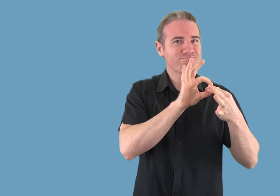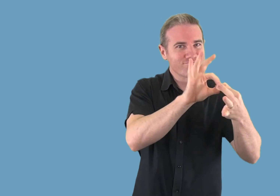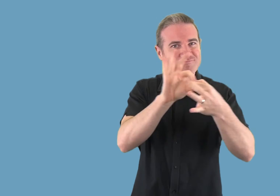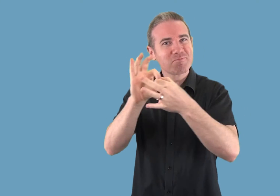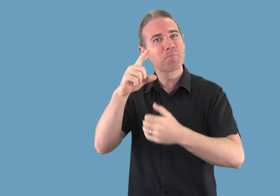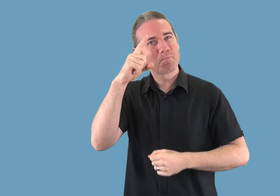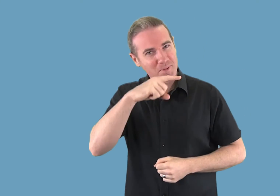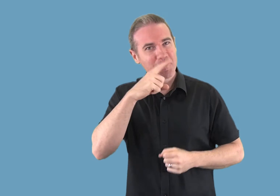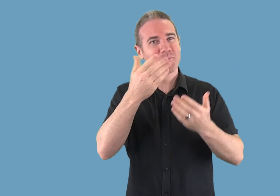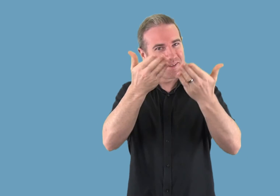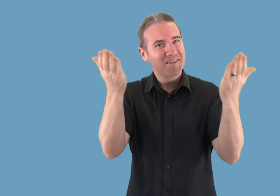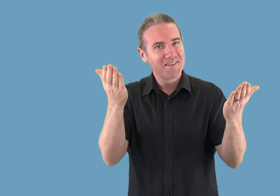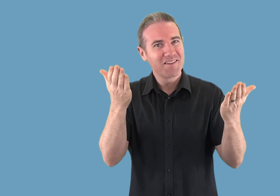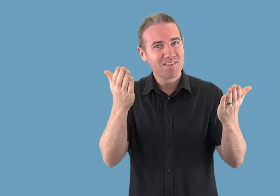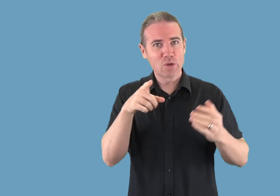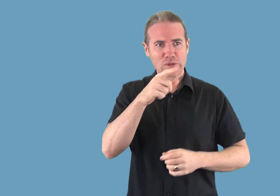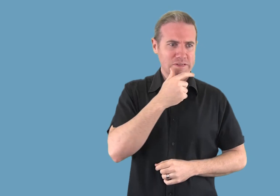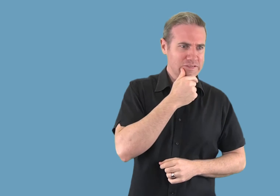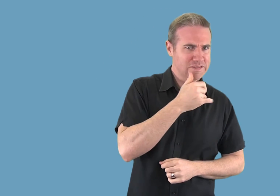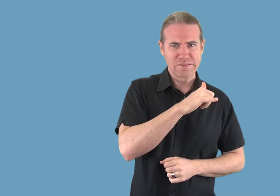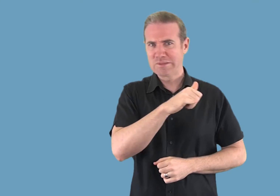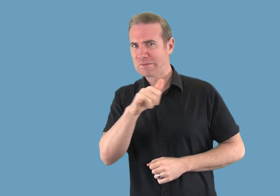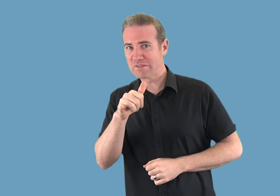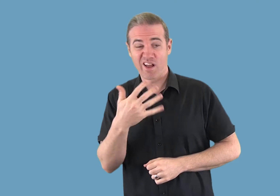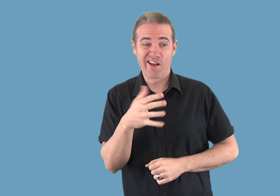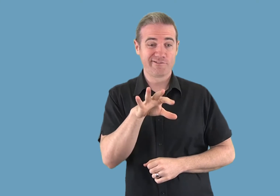Social media is all about connecting with others.